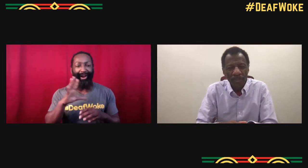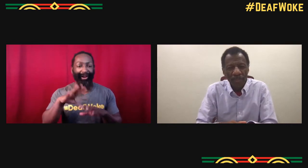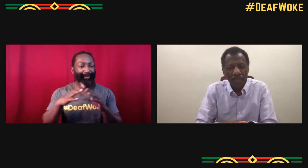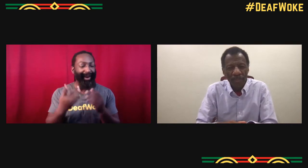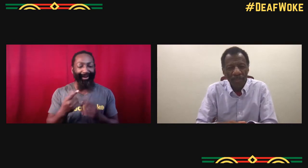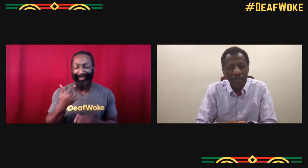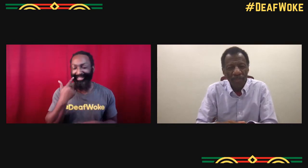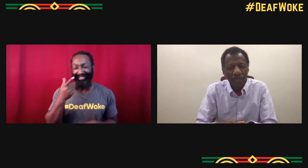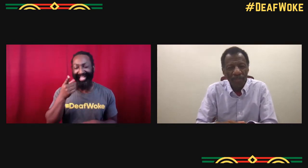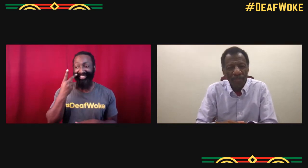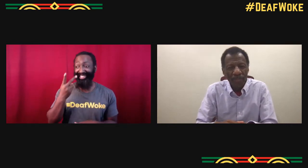Yes.